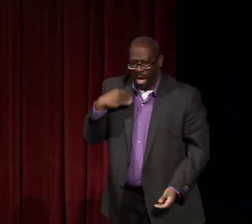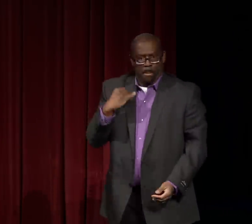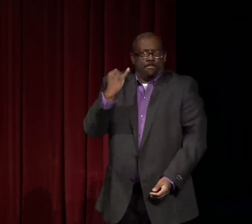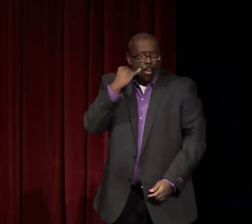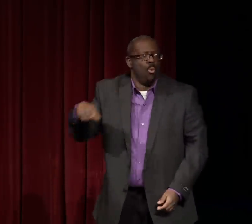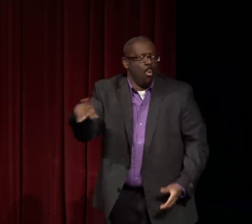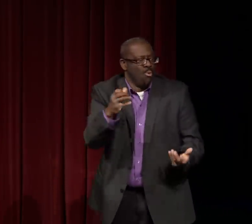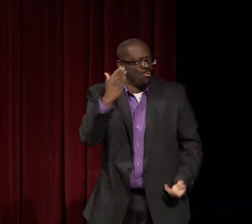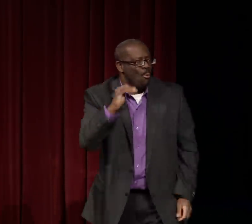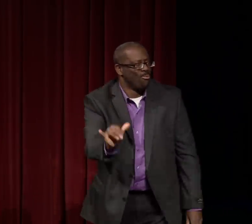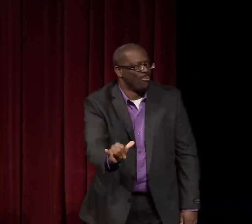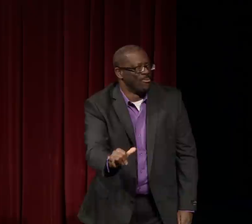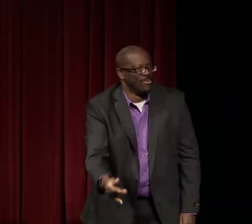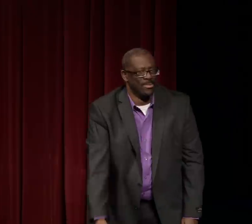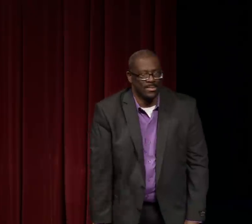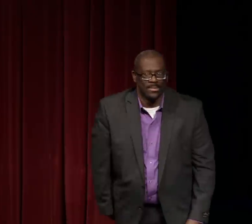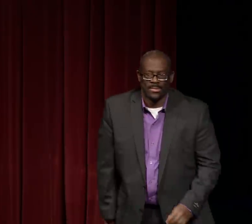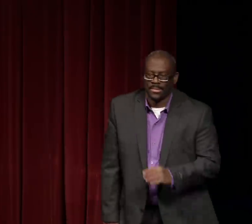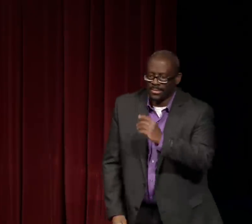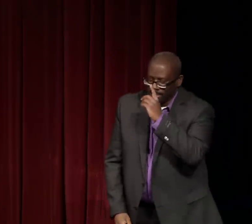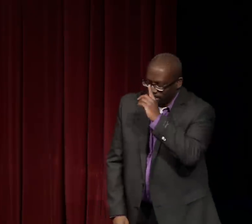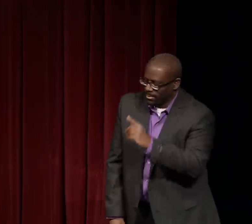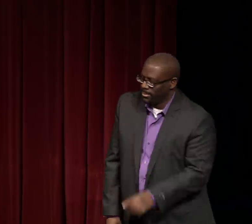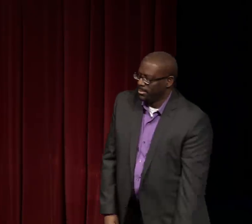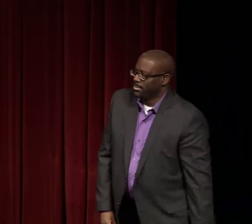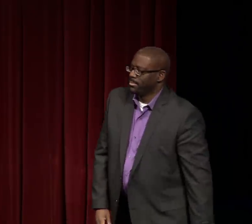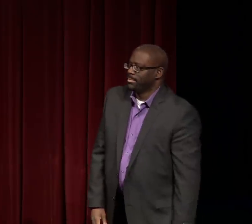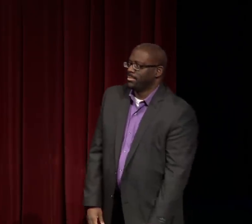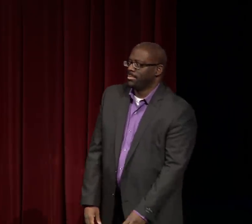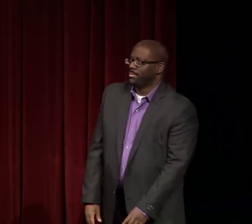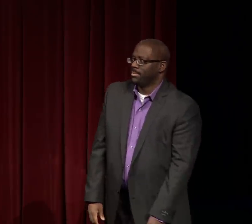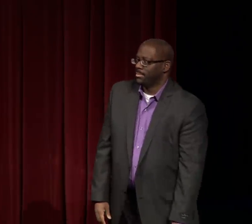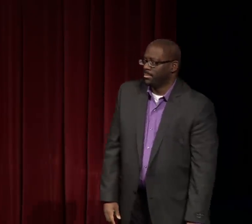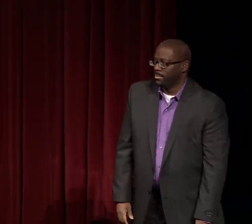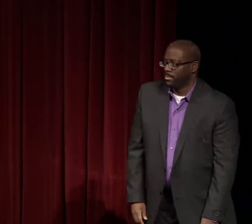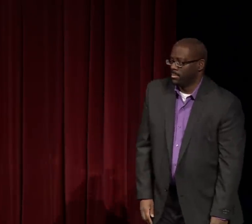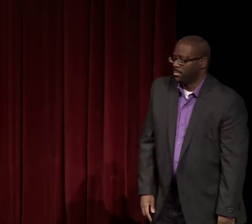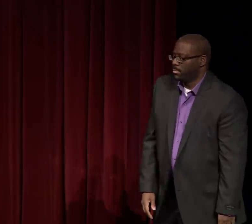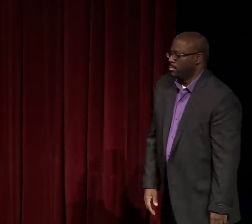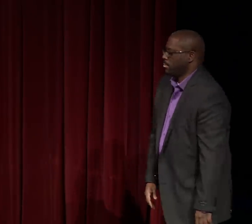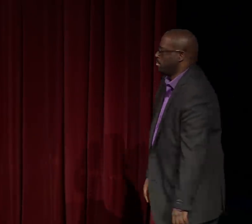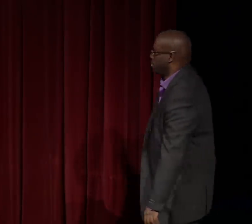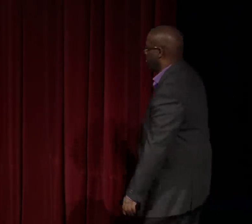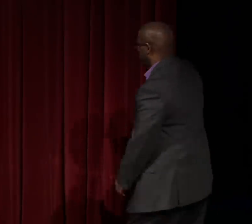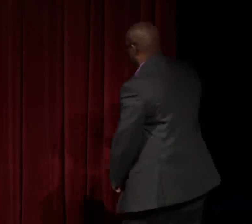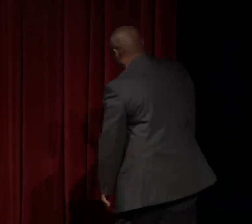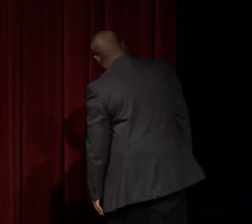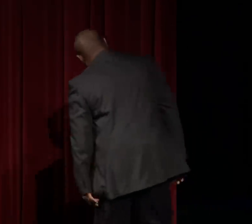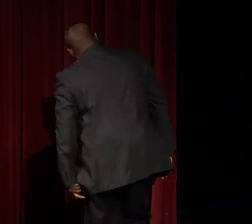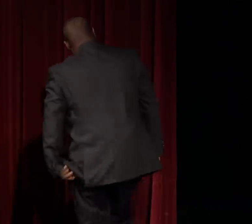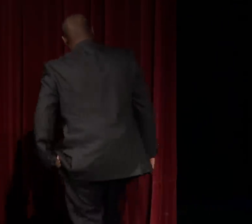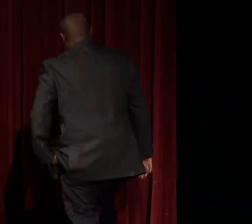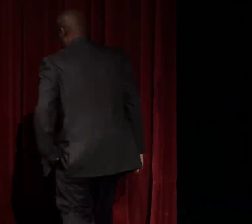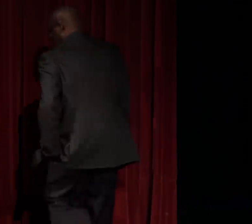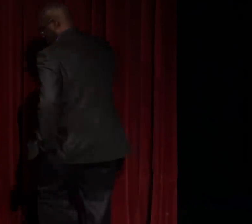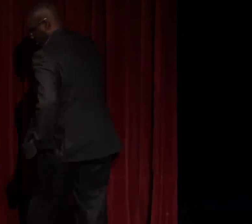We want to know. I want to know that. I imagine that you all want to know that, too.